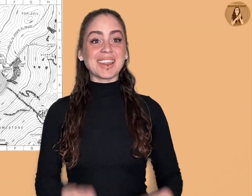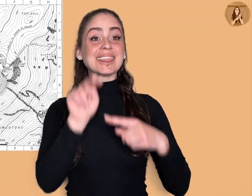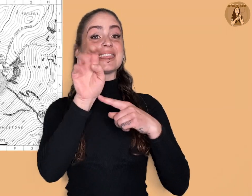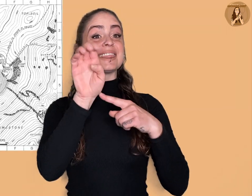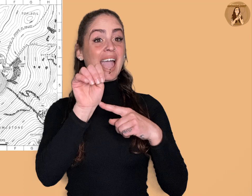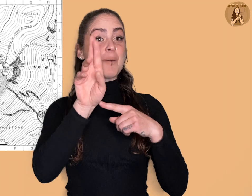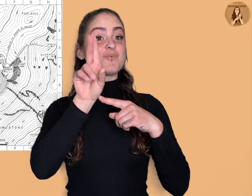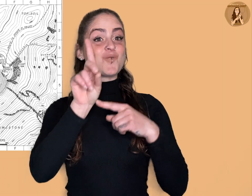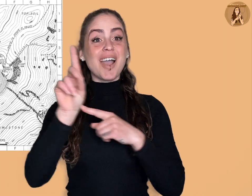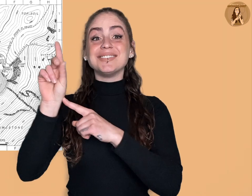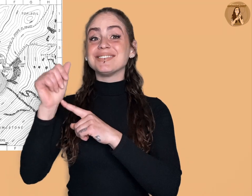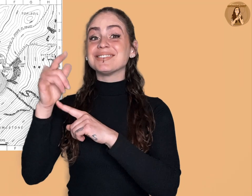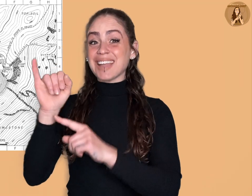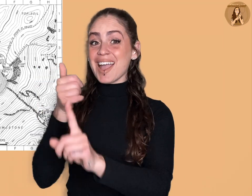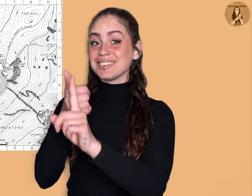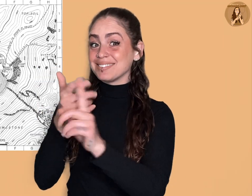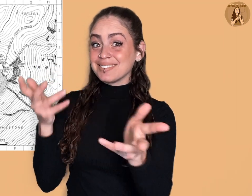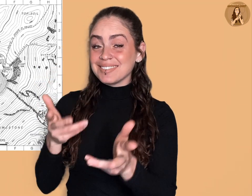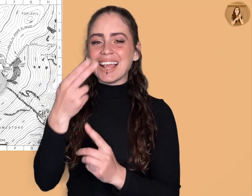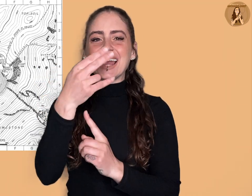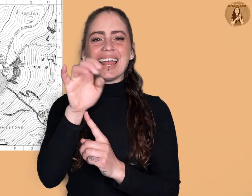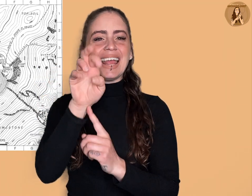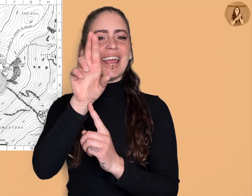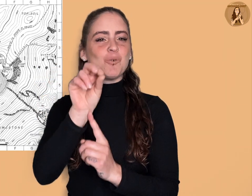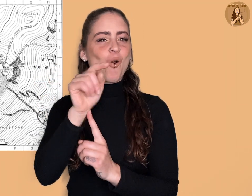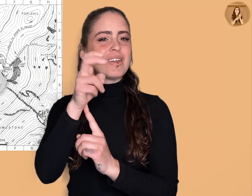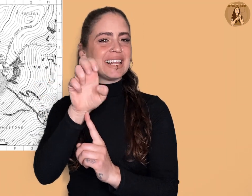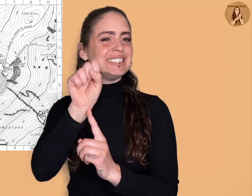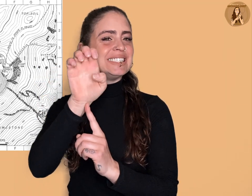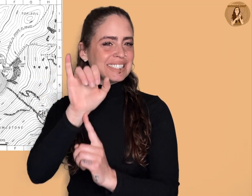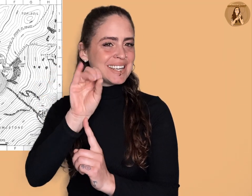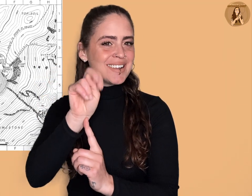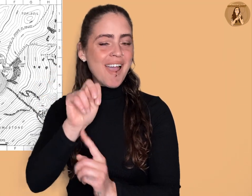Nemrud Dagi is a Hierotheseion,